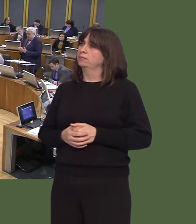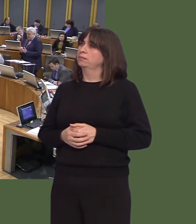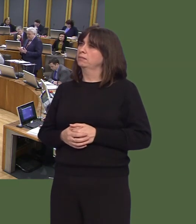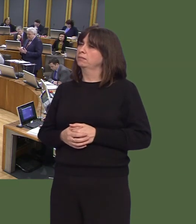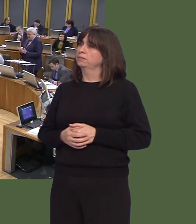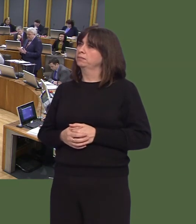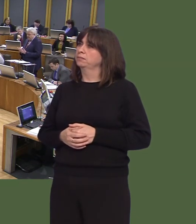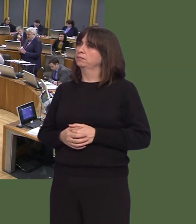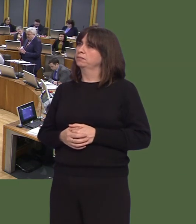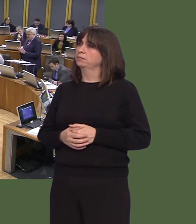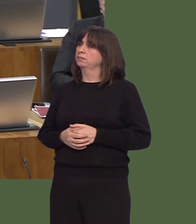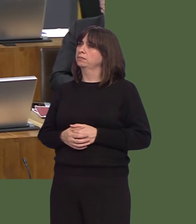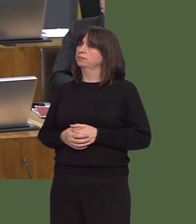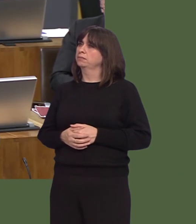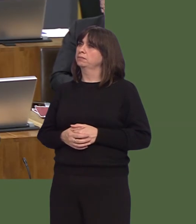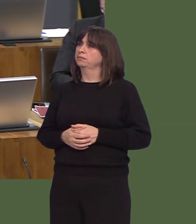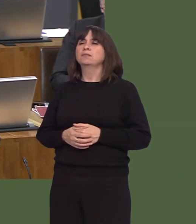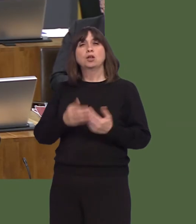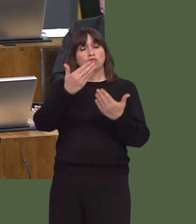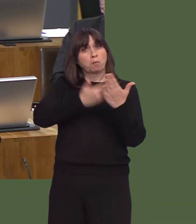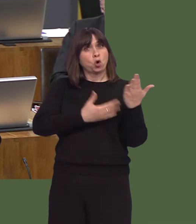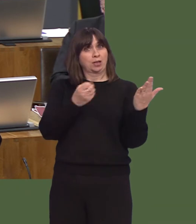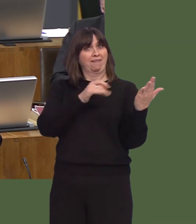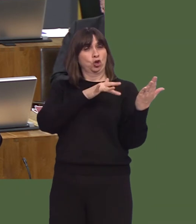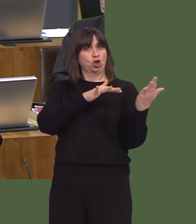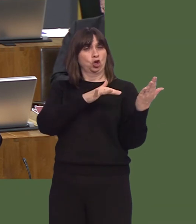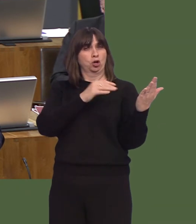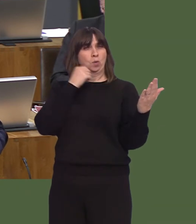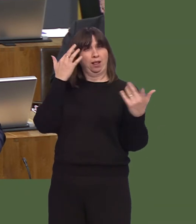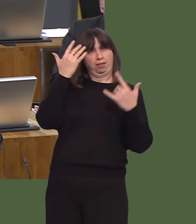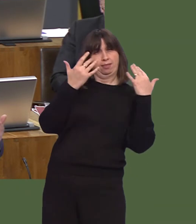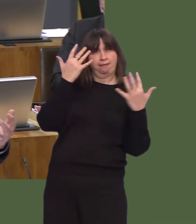ym mha ffordd y gallwn ni sicrhau bod mwy o blastig yn cael ei ailgylchu a'i ailddefnyddio,